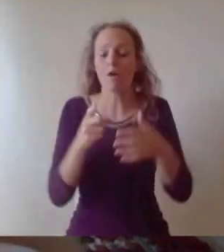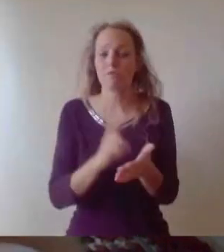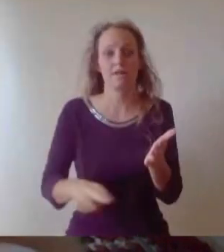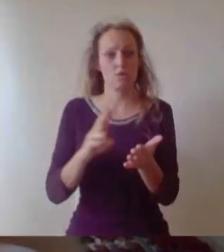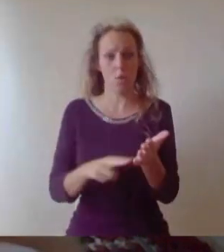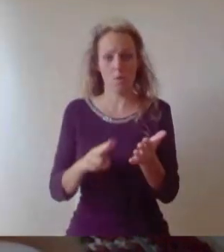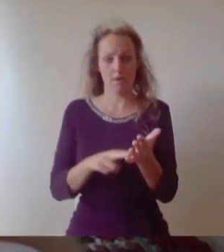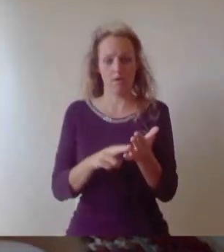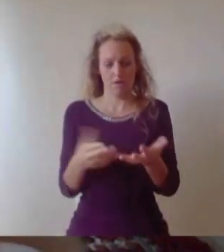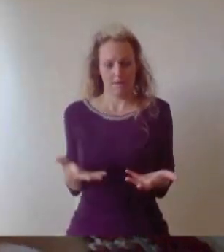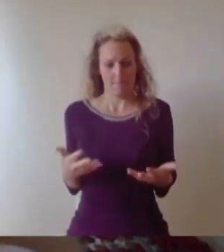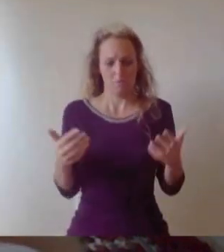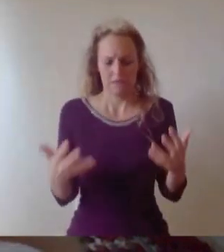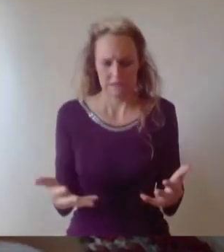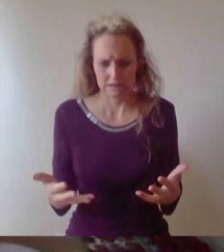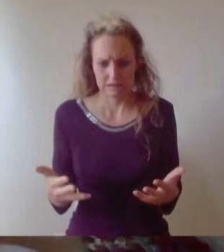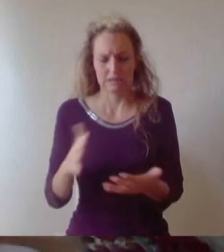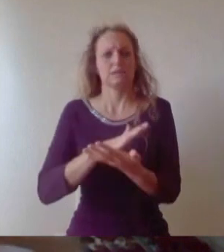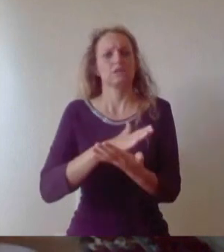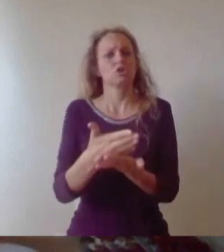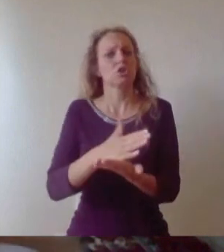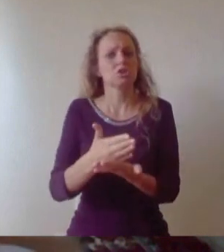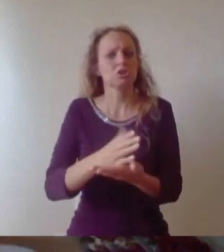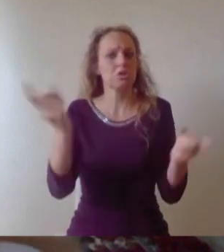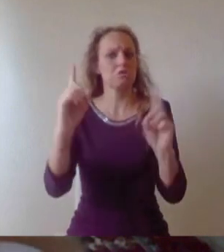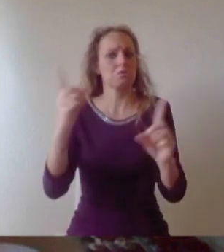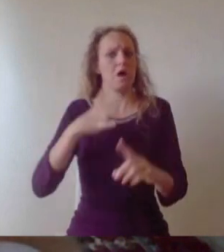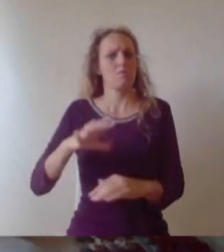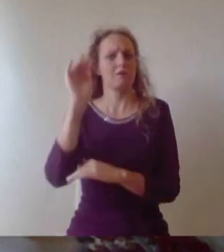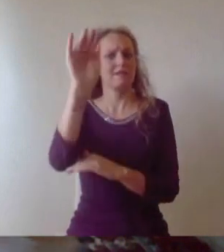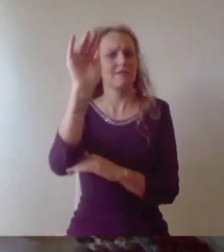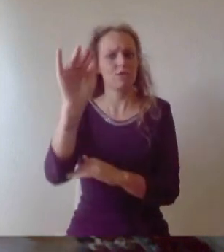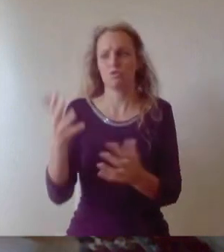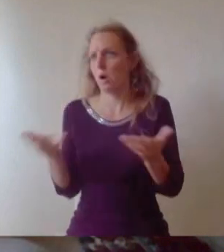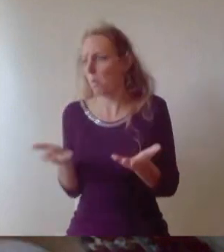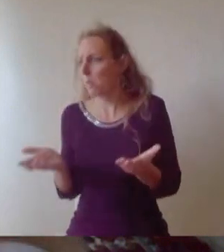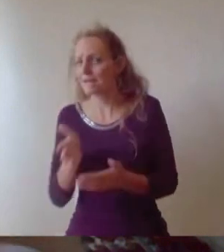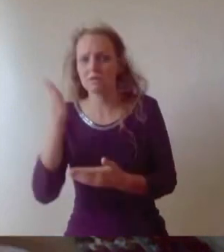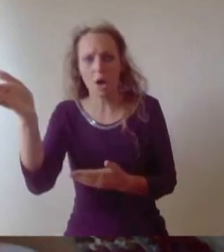to not know quite what to do or where to go next that was certainly my experience and